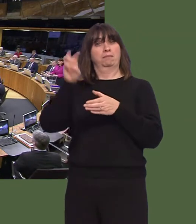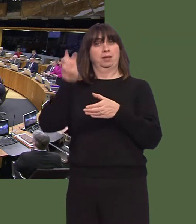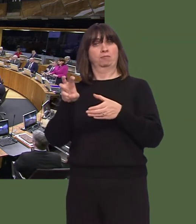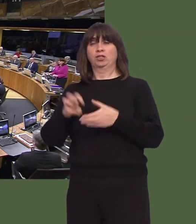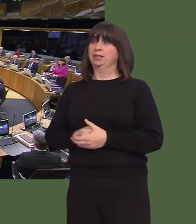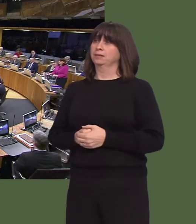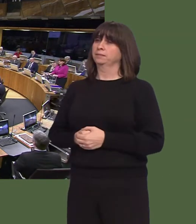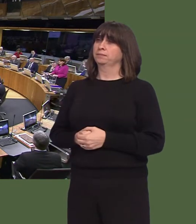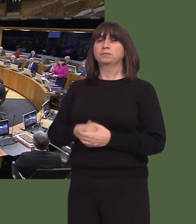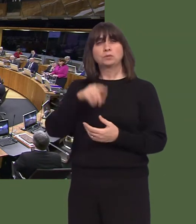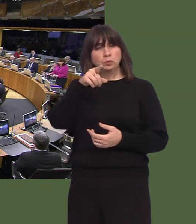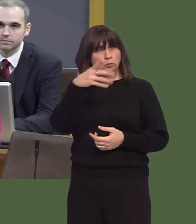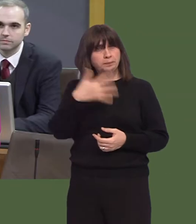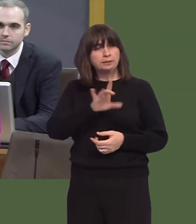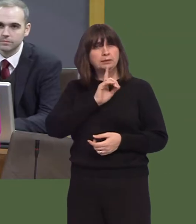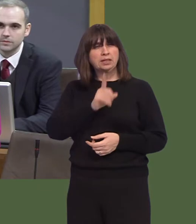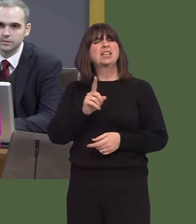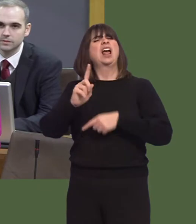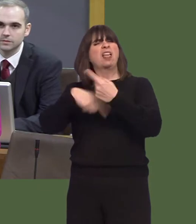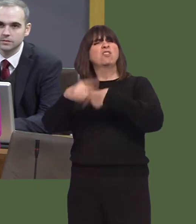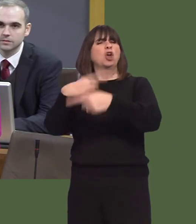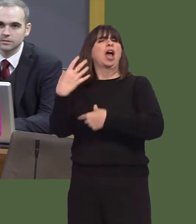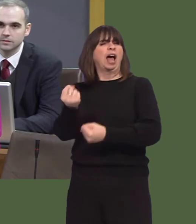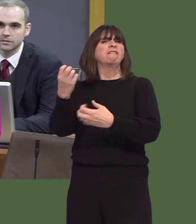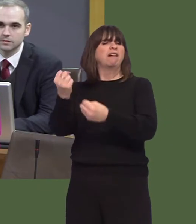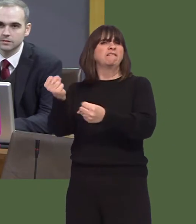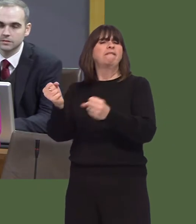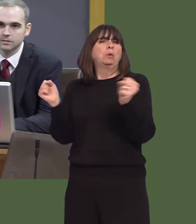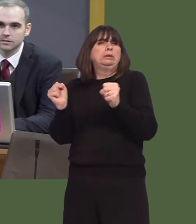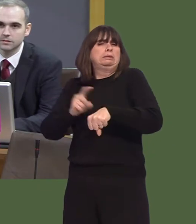You said that winter pressures are expected every year and you're right, and you should